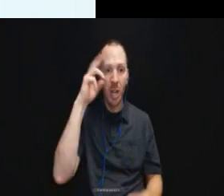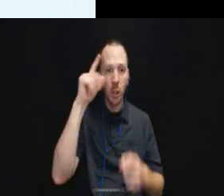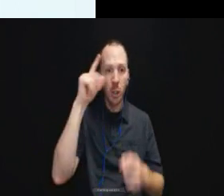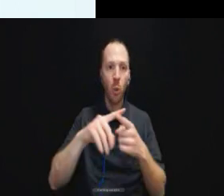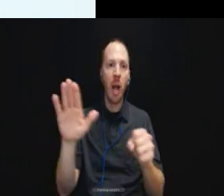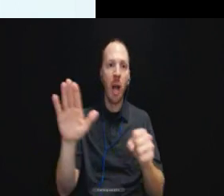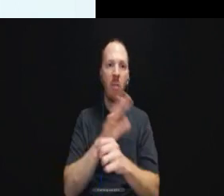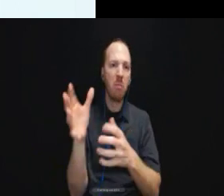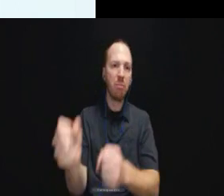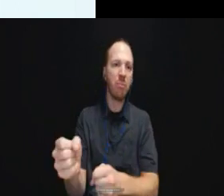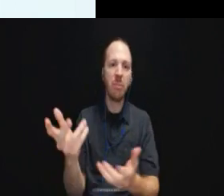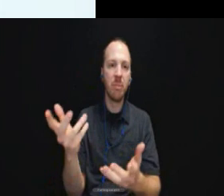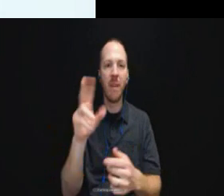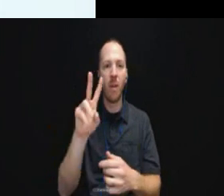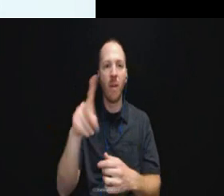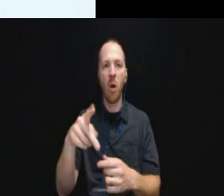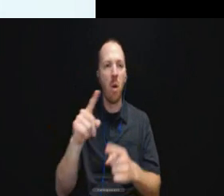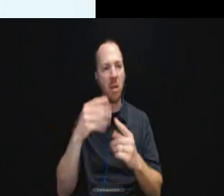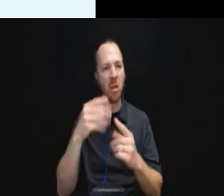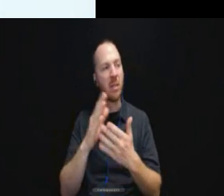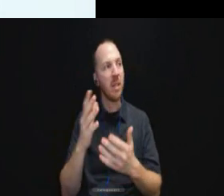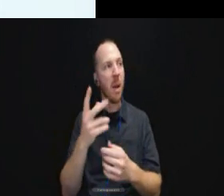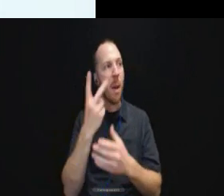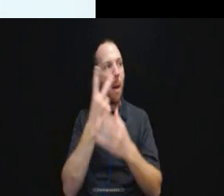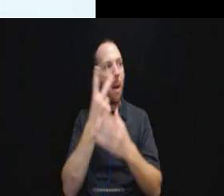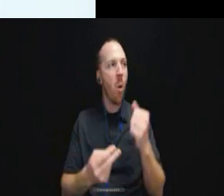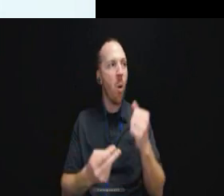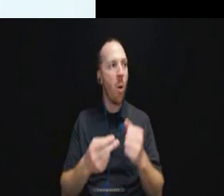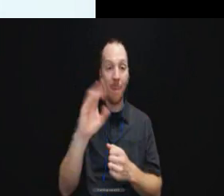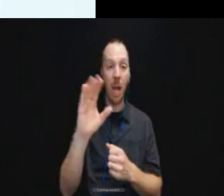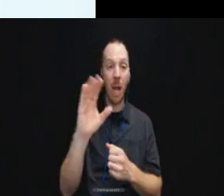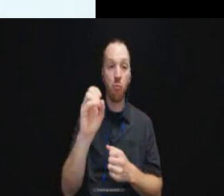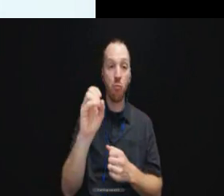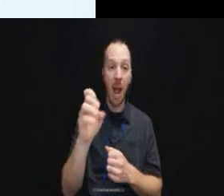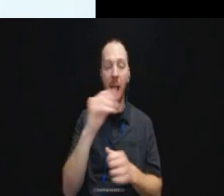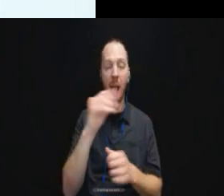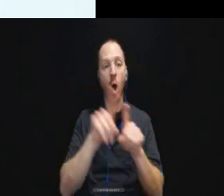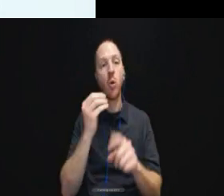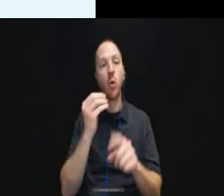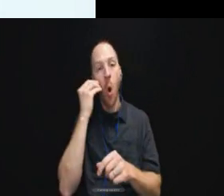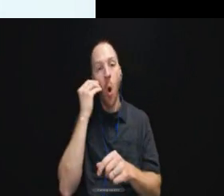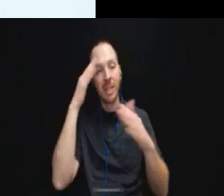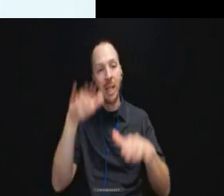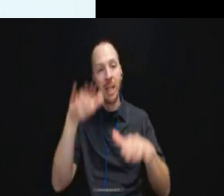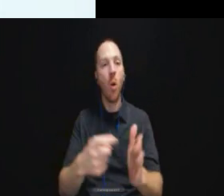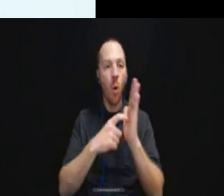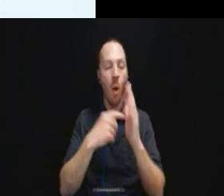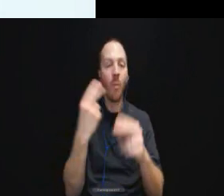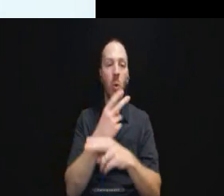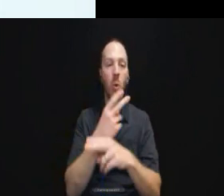So both the McBride case and the Holmes settlement are requiring the use of video phones.